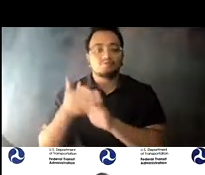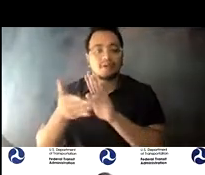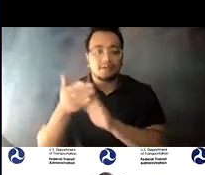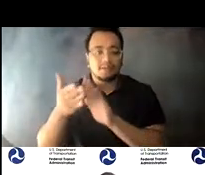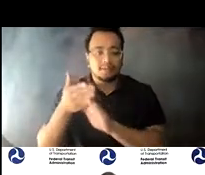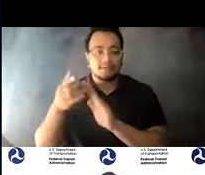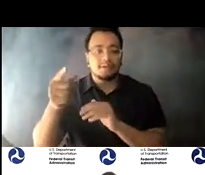to her position.